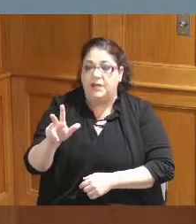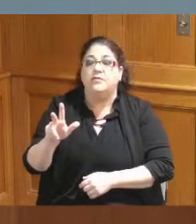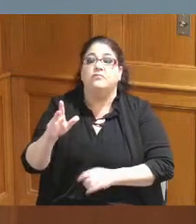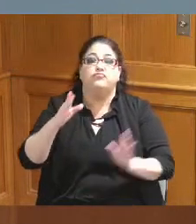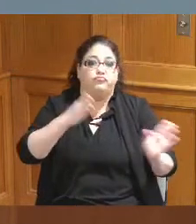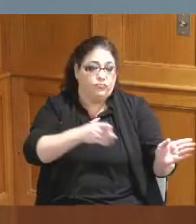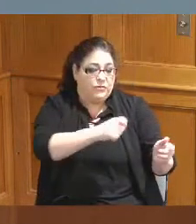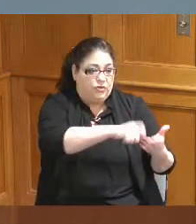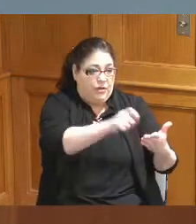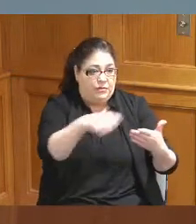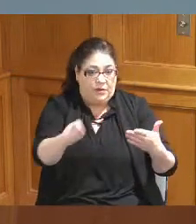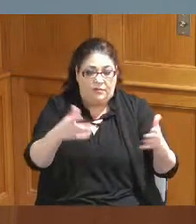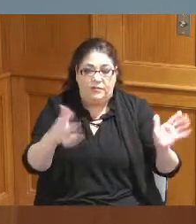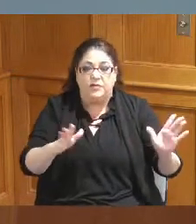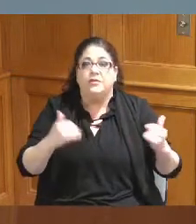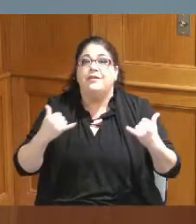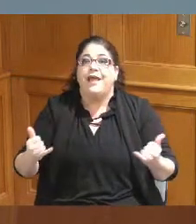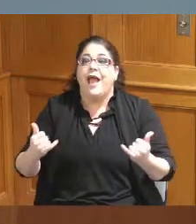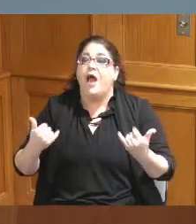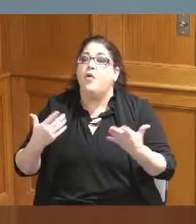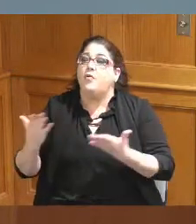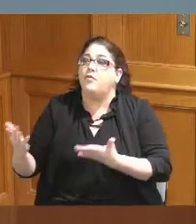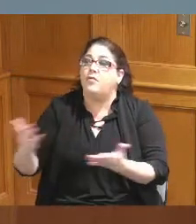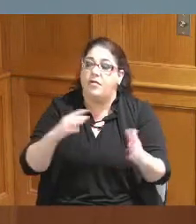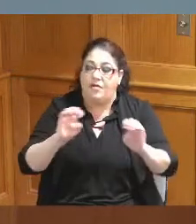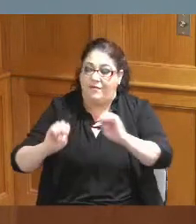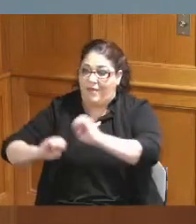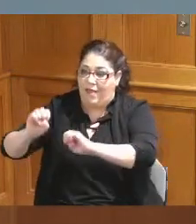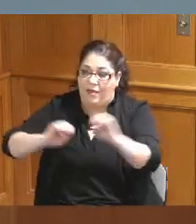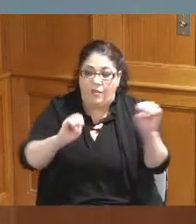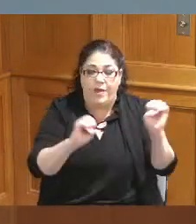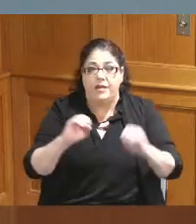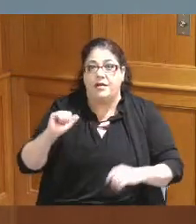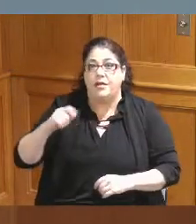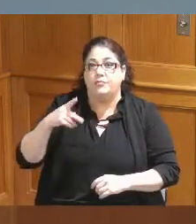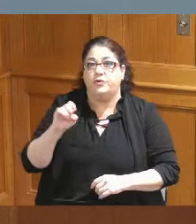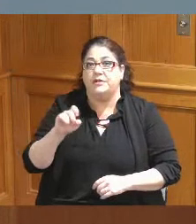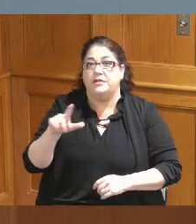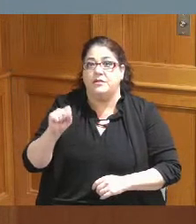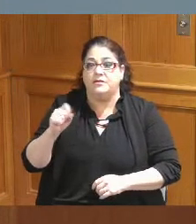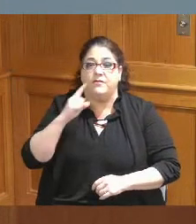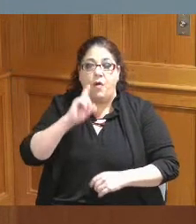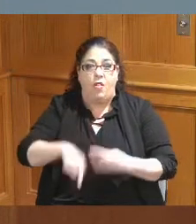so at this time the appraisals have been conducted all four of these Parcels and their property